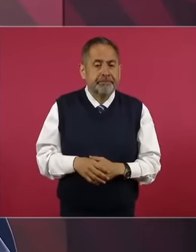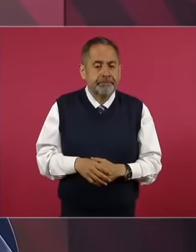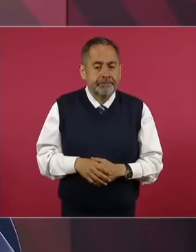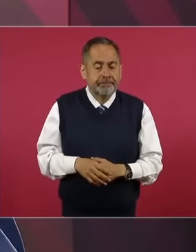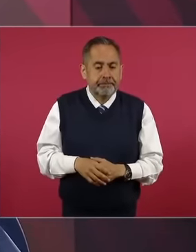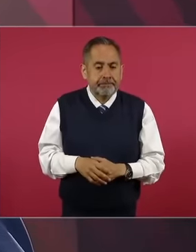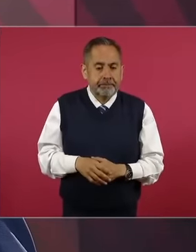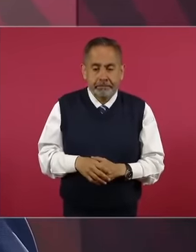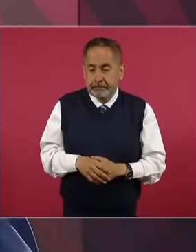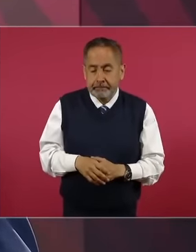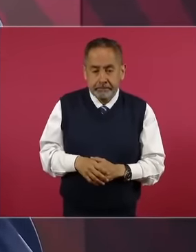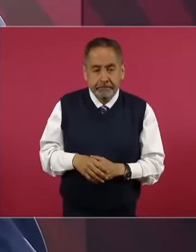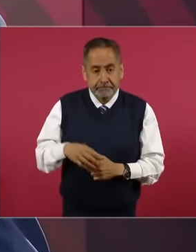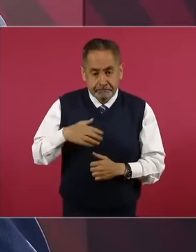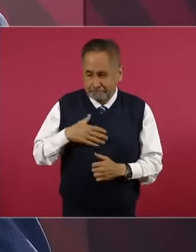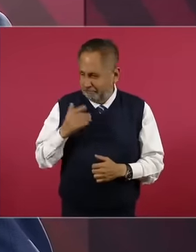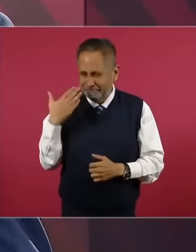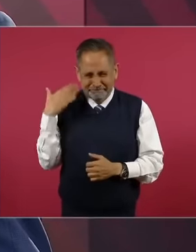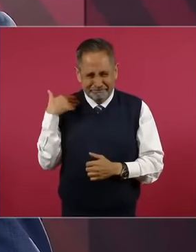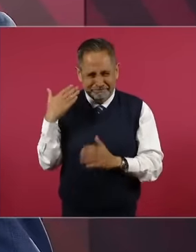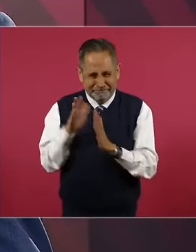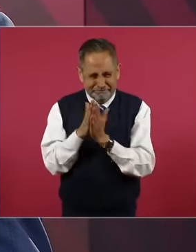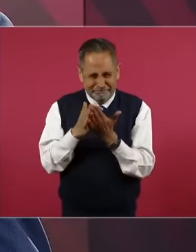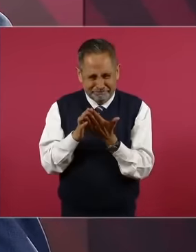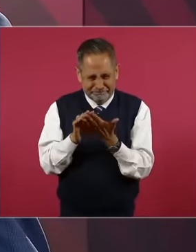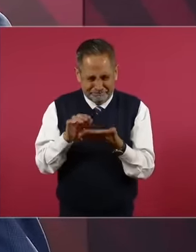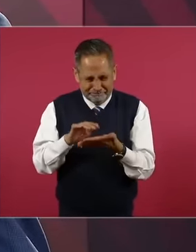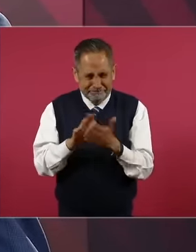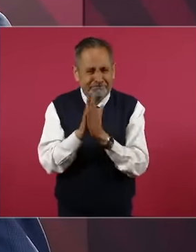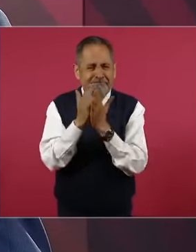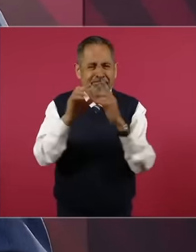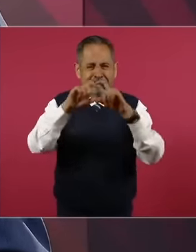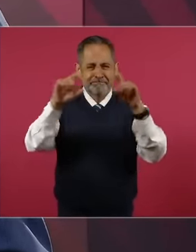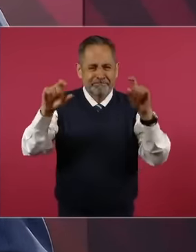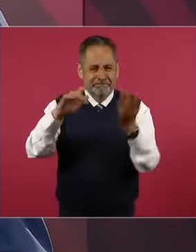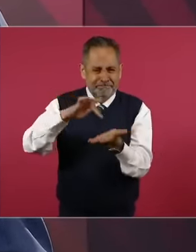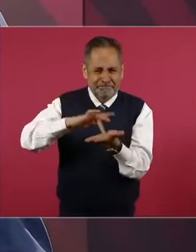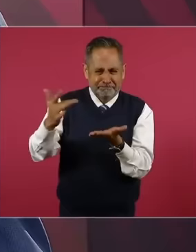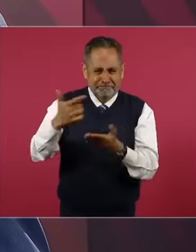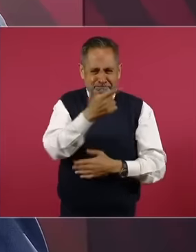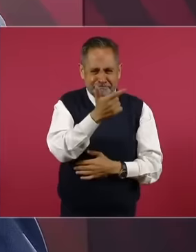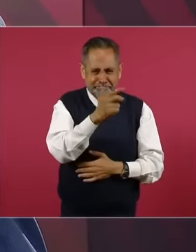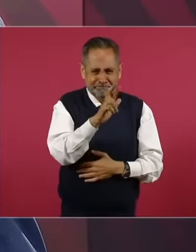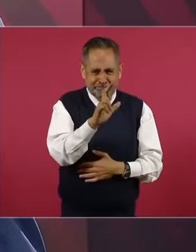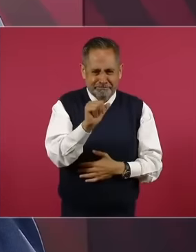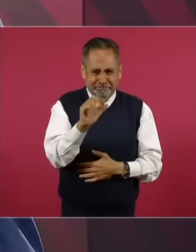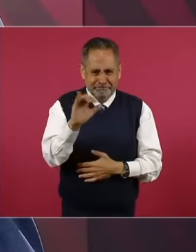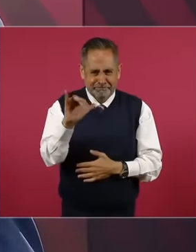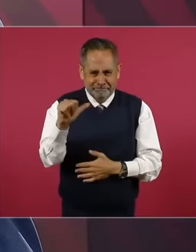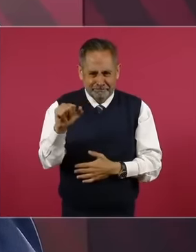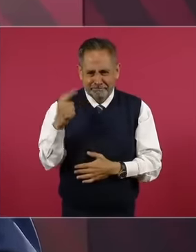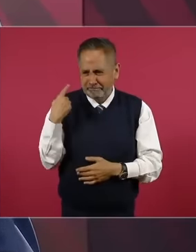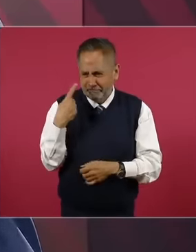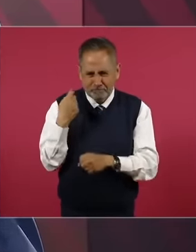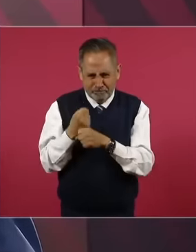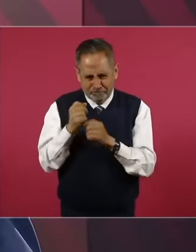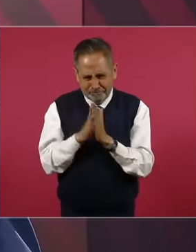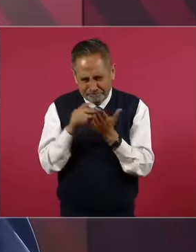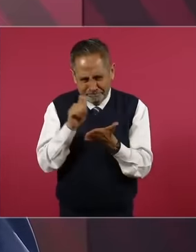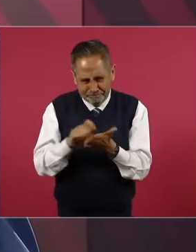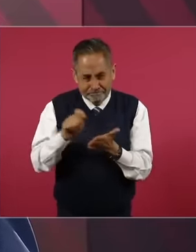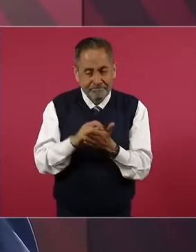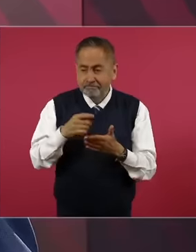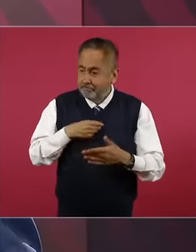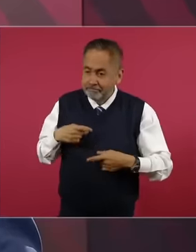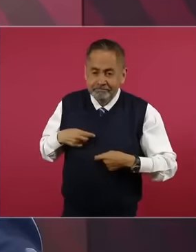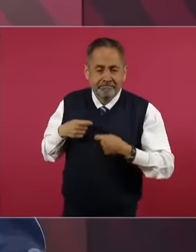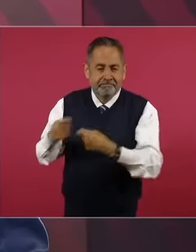a book this last one, thank you that I wrote it like a year in a year I had to deliver it in December